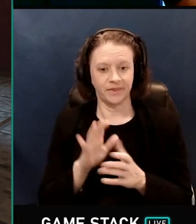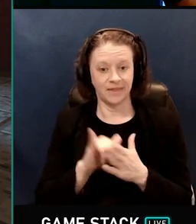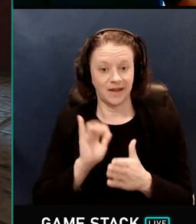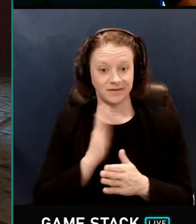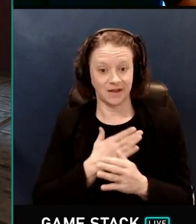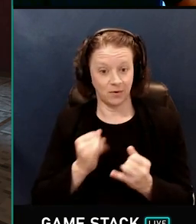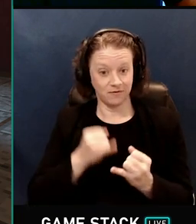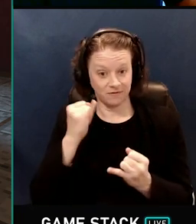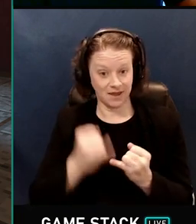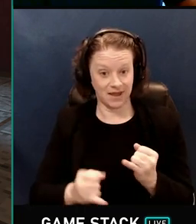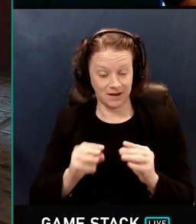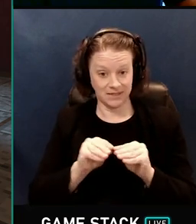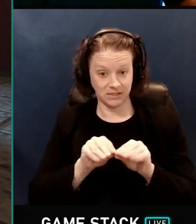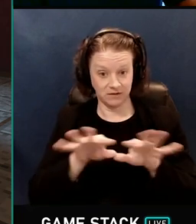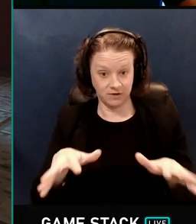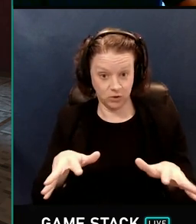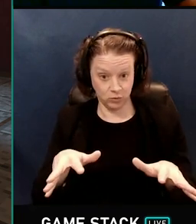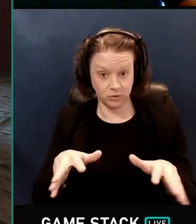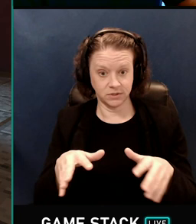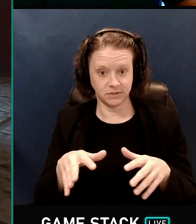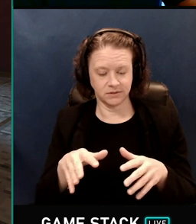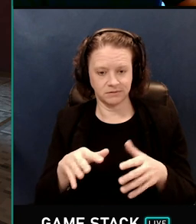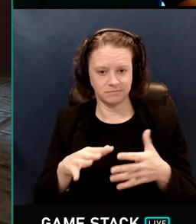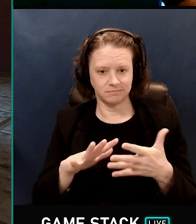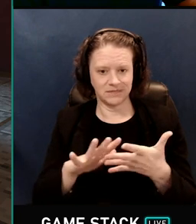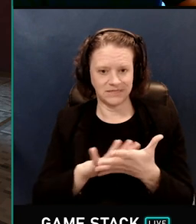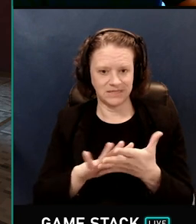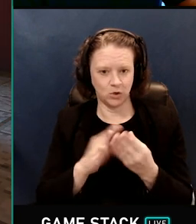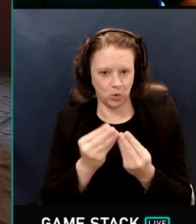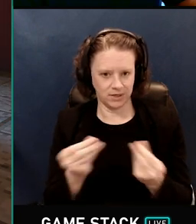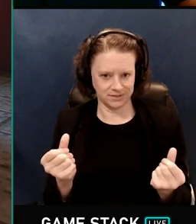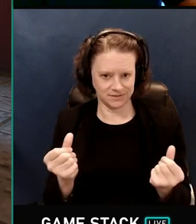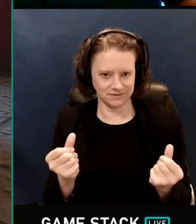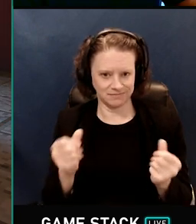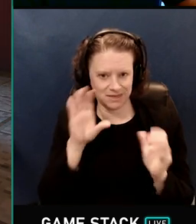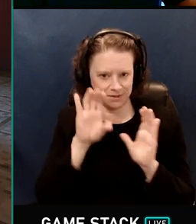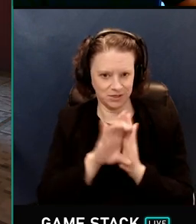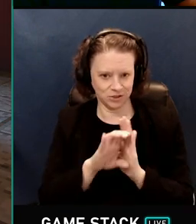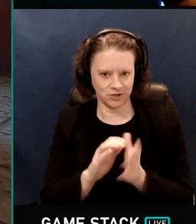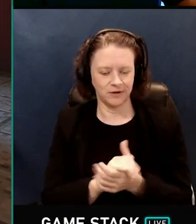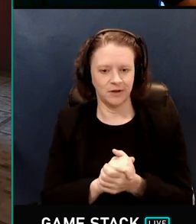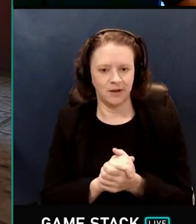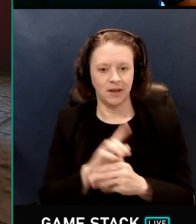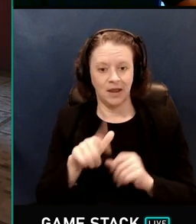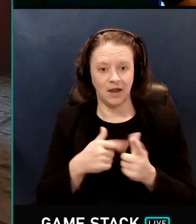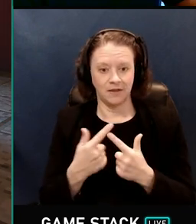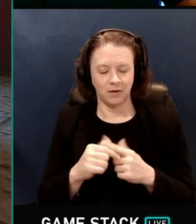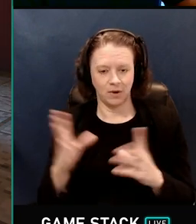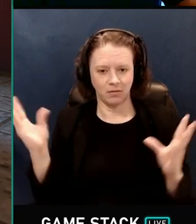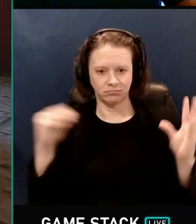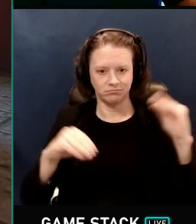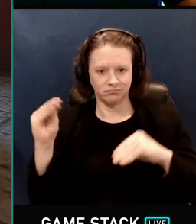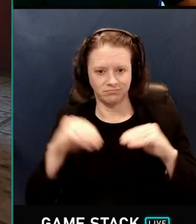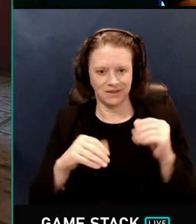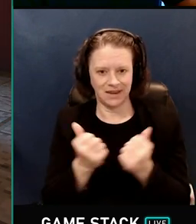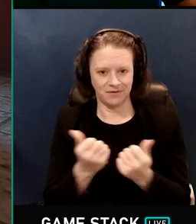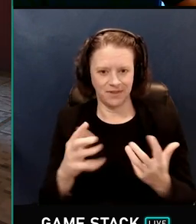So that's our final diffuse, denoised image. And then we bring in everything else that we haven't